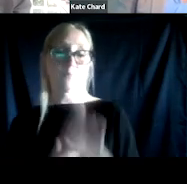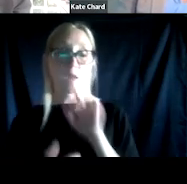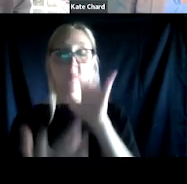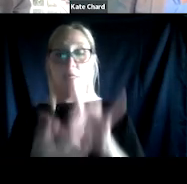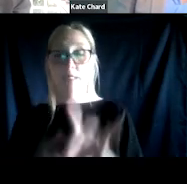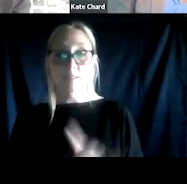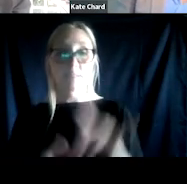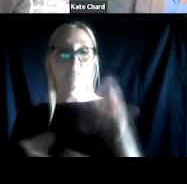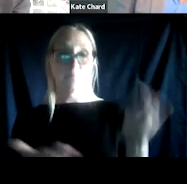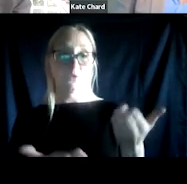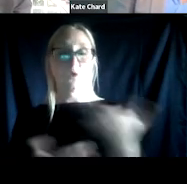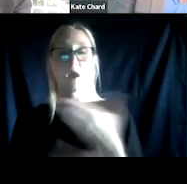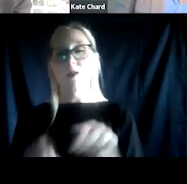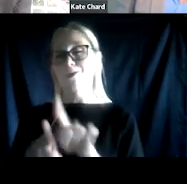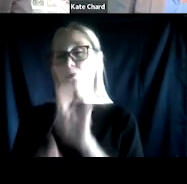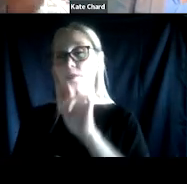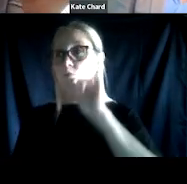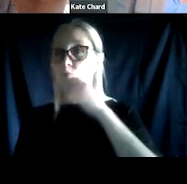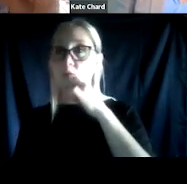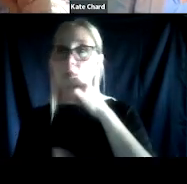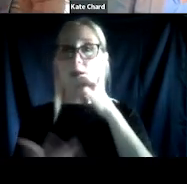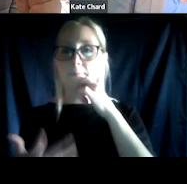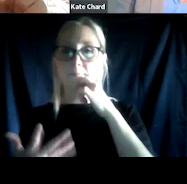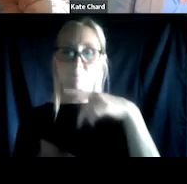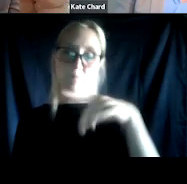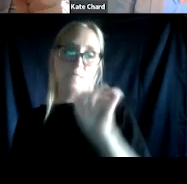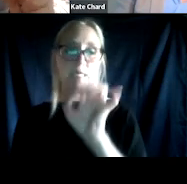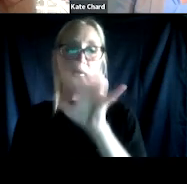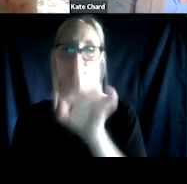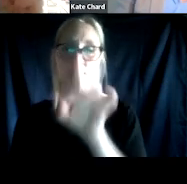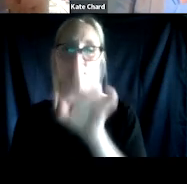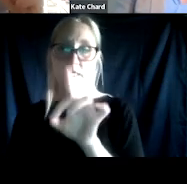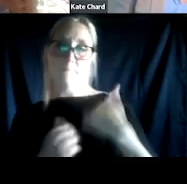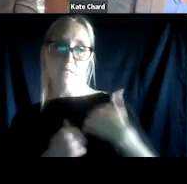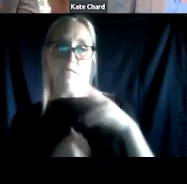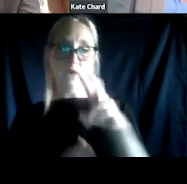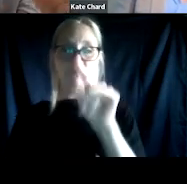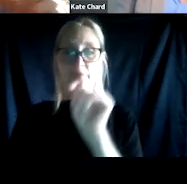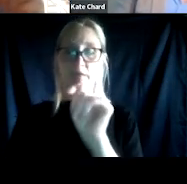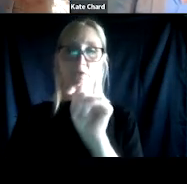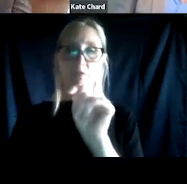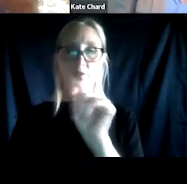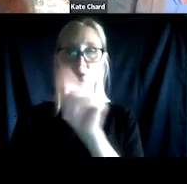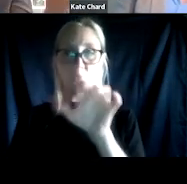including actually a really cool PTSD Military Veterans Toolkit for police officers. We're talking about how to keep